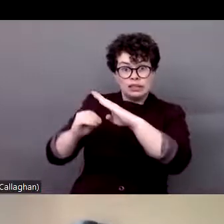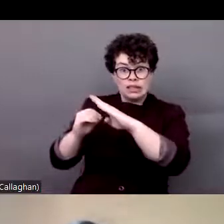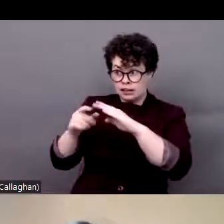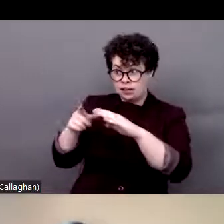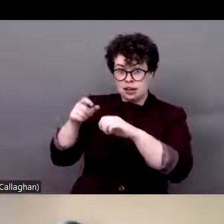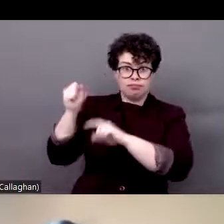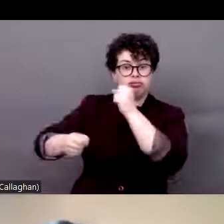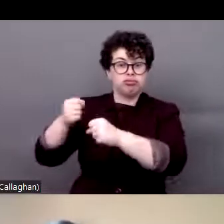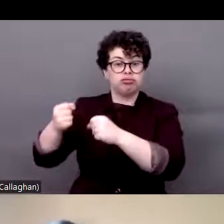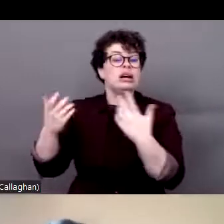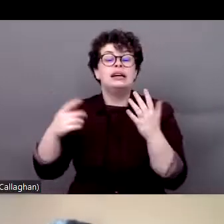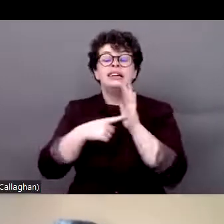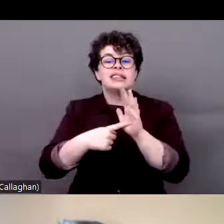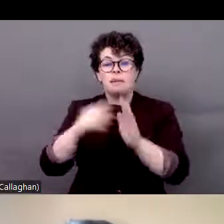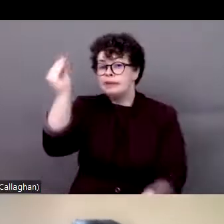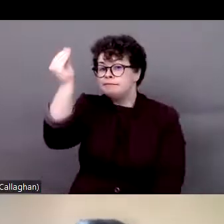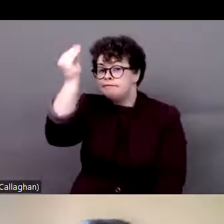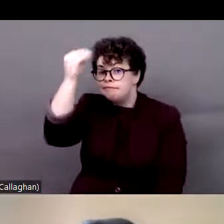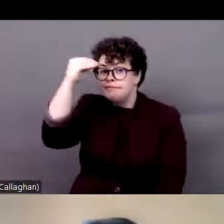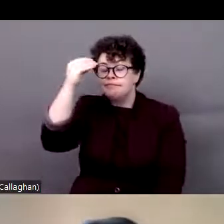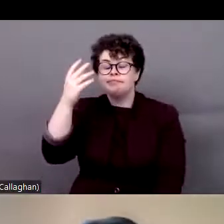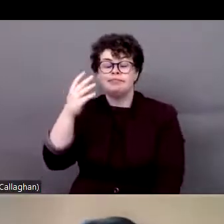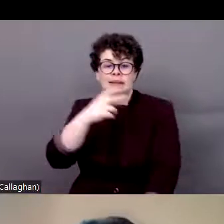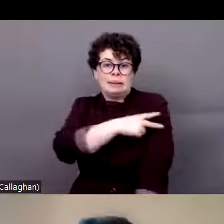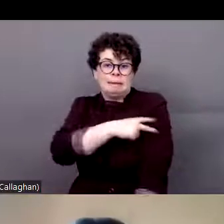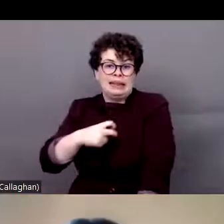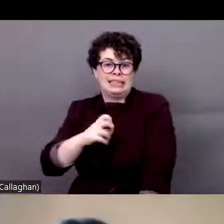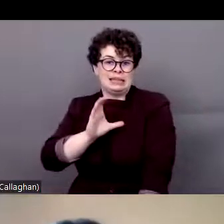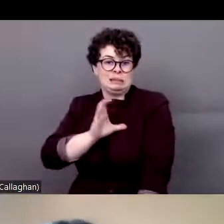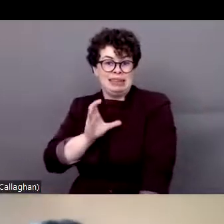And most of them, most of them were black